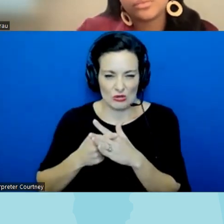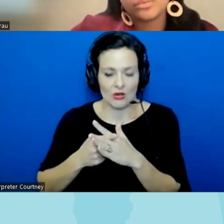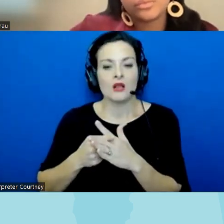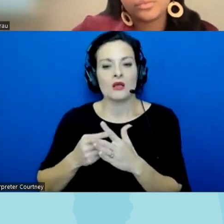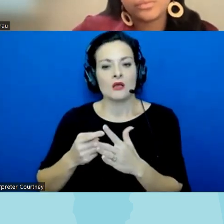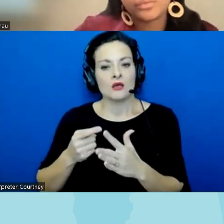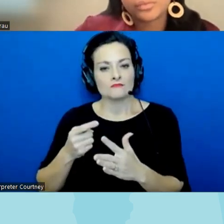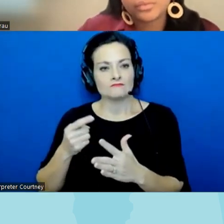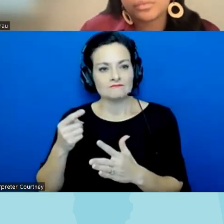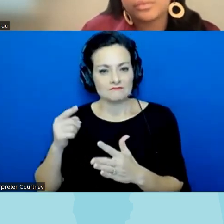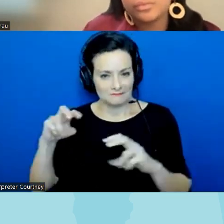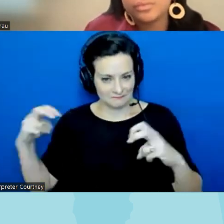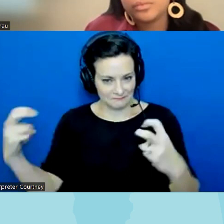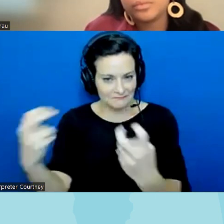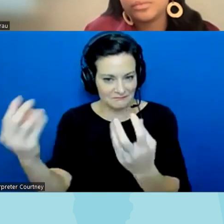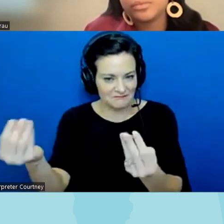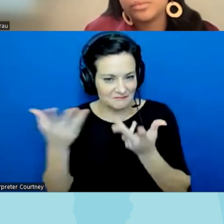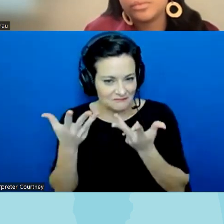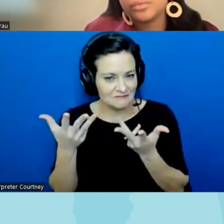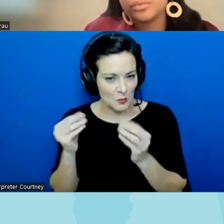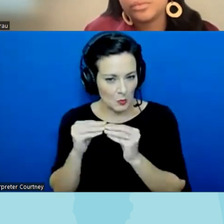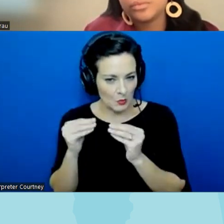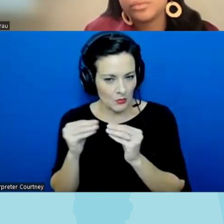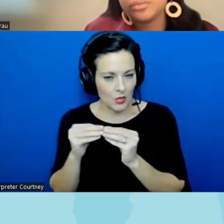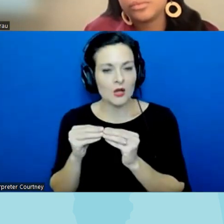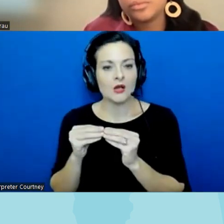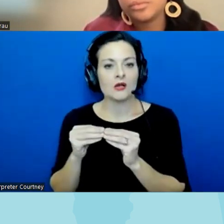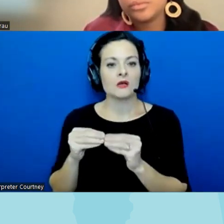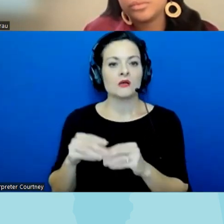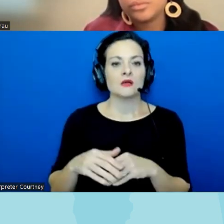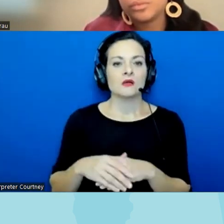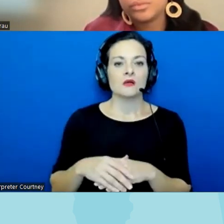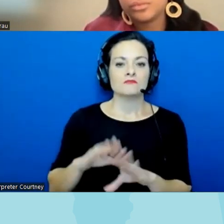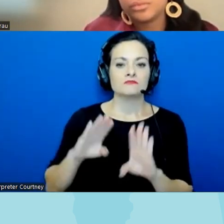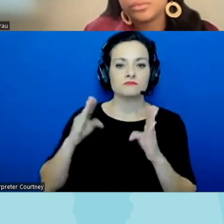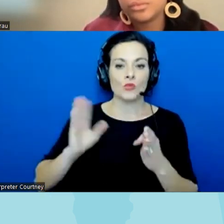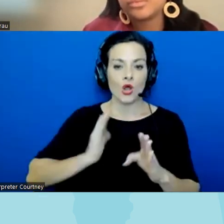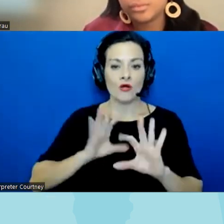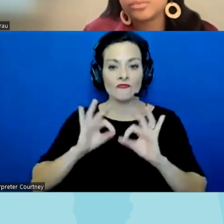from everyone on this is you know kind of bringing it right into our families and our homes you know